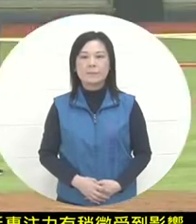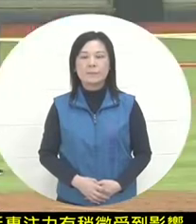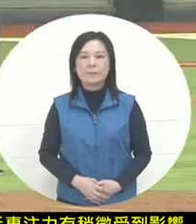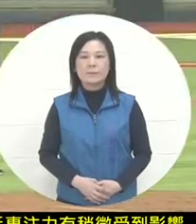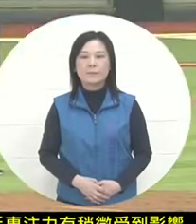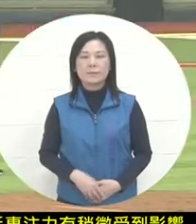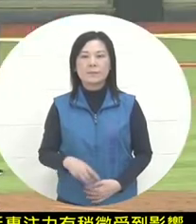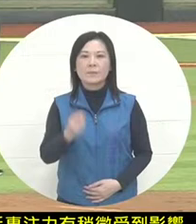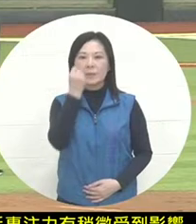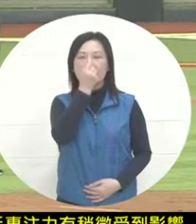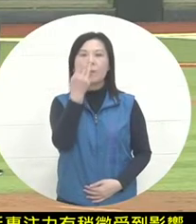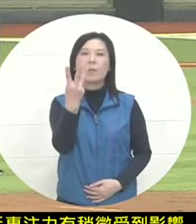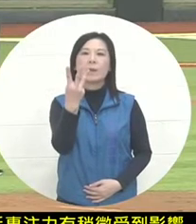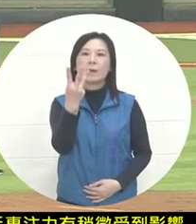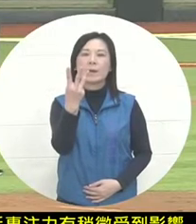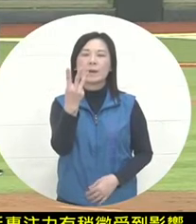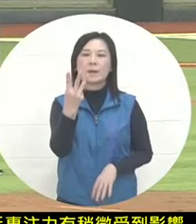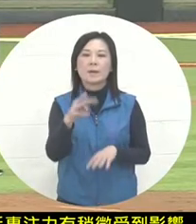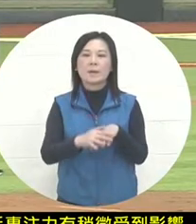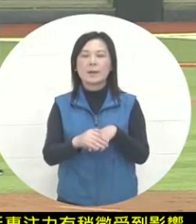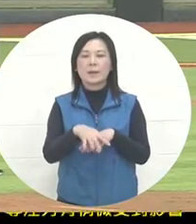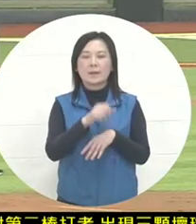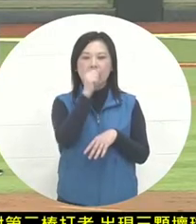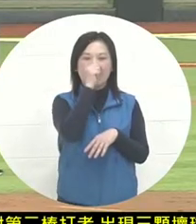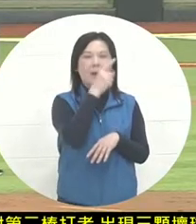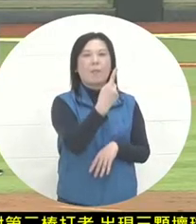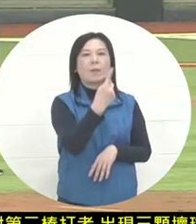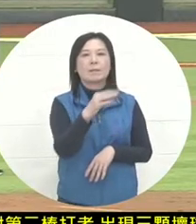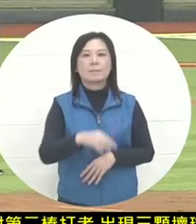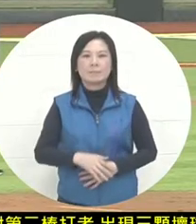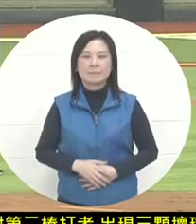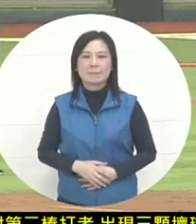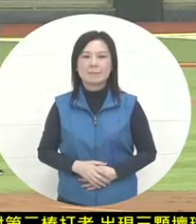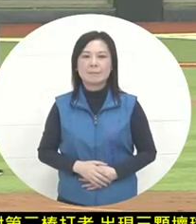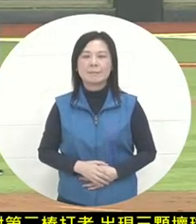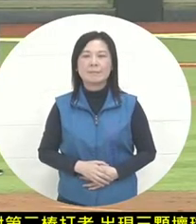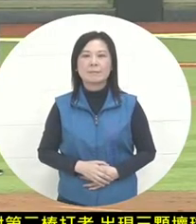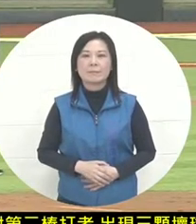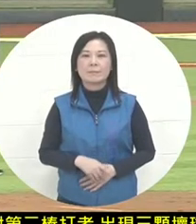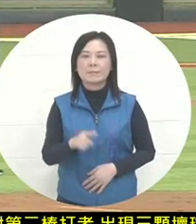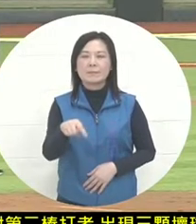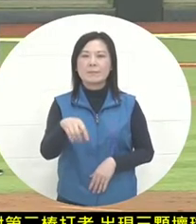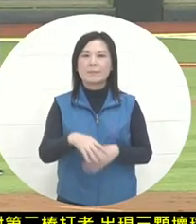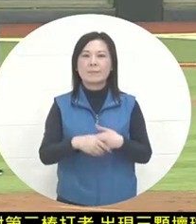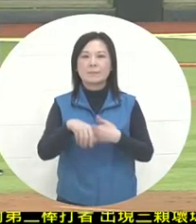and then returned to a good ball. In the second half of the inning, the U.S. team's offense eliminated